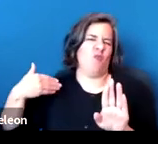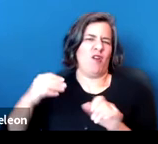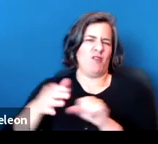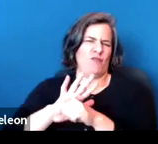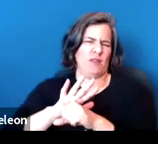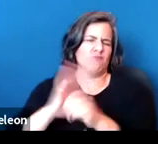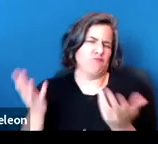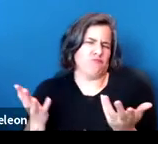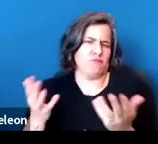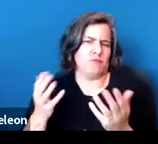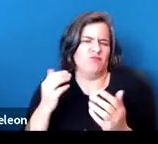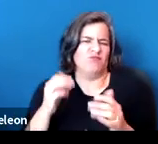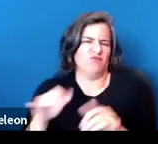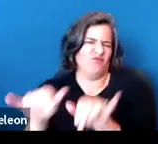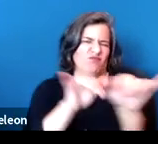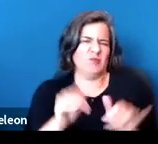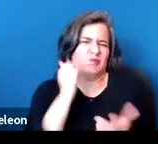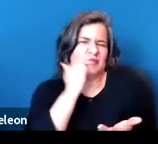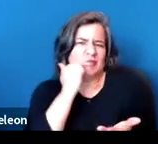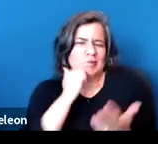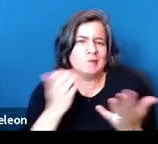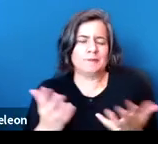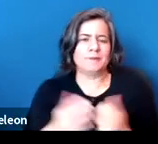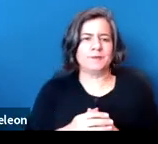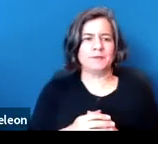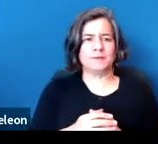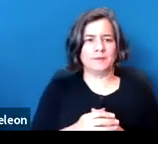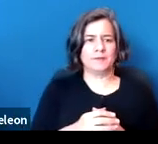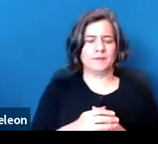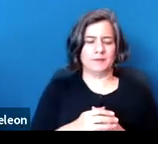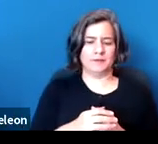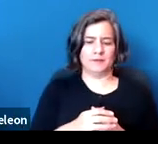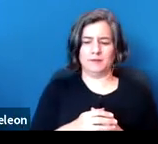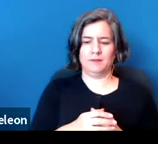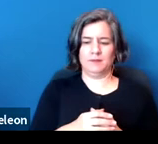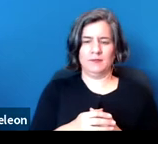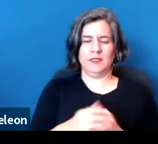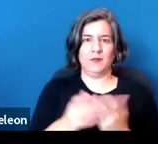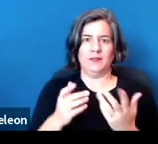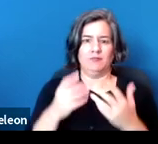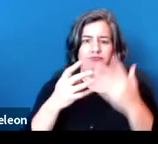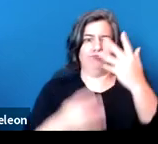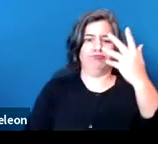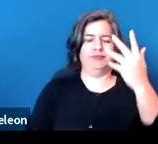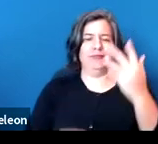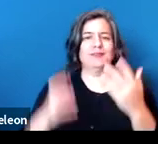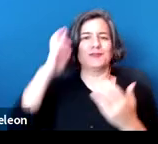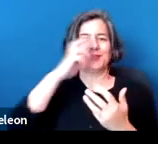There's really not going to be a finite list of reasonable accommodations in housing,